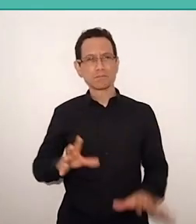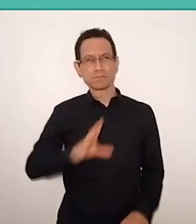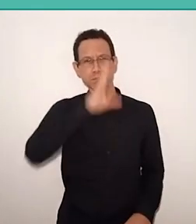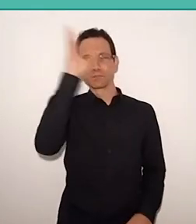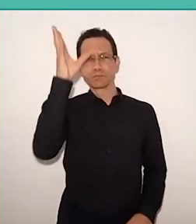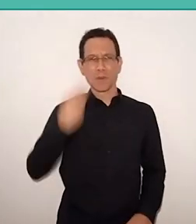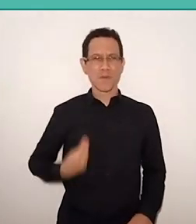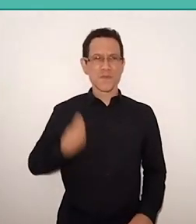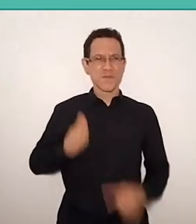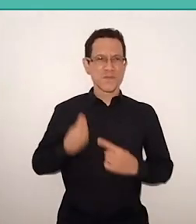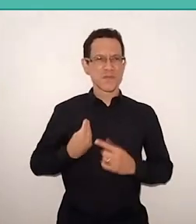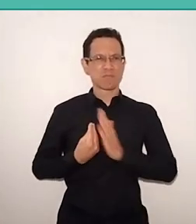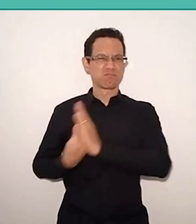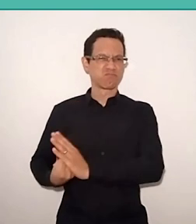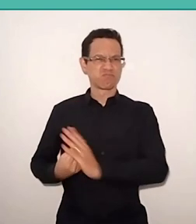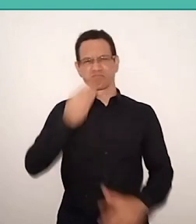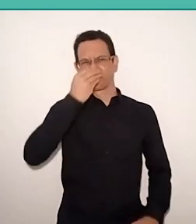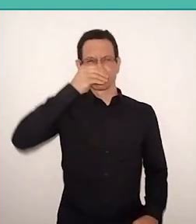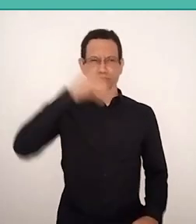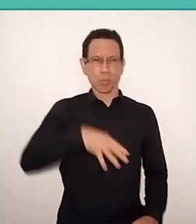And he will say the following: “Look, I'm talking all this,